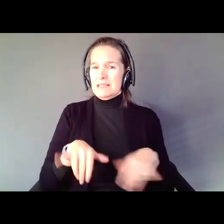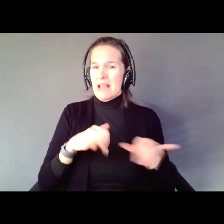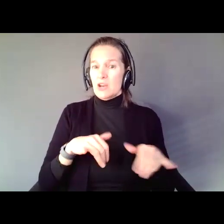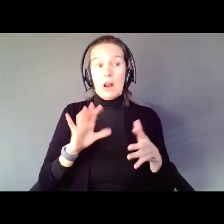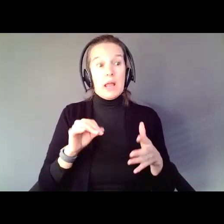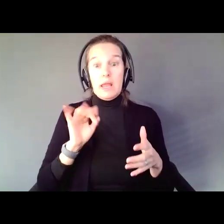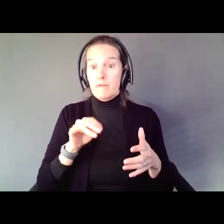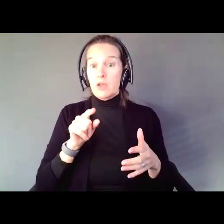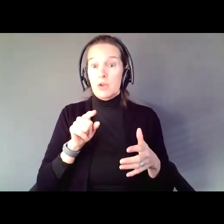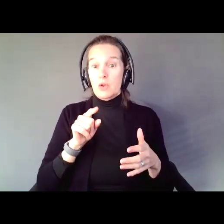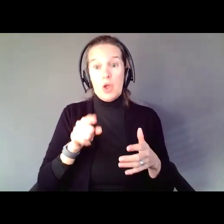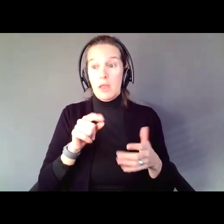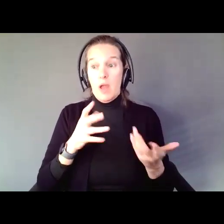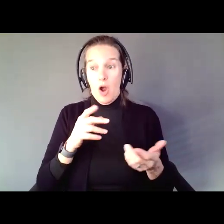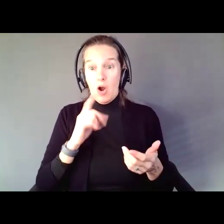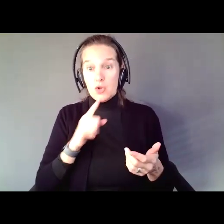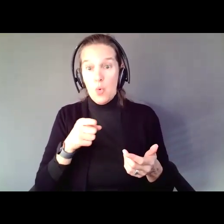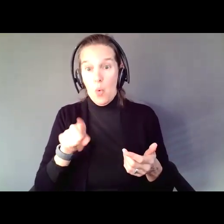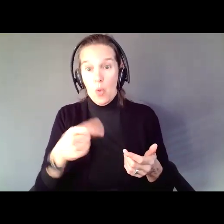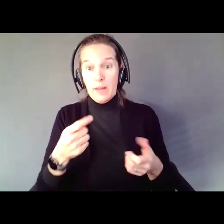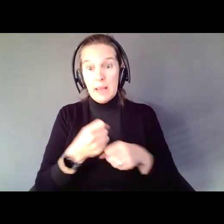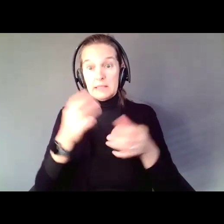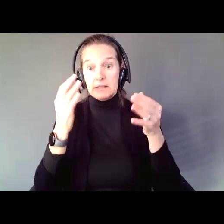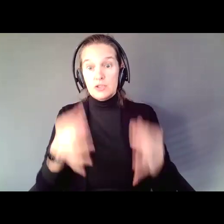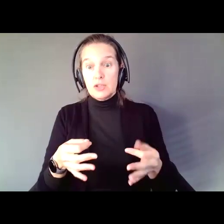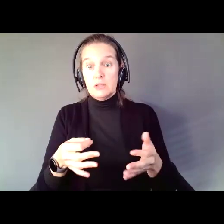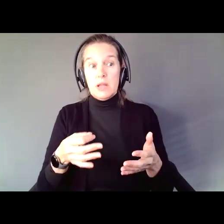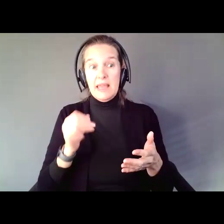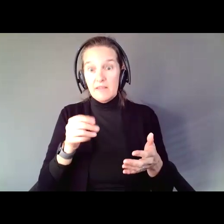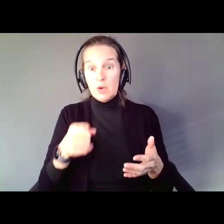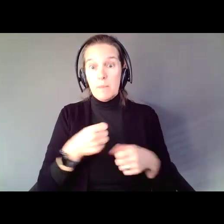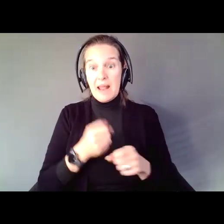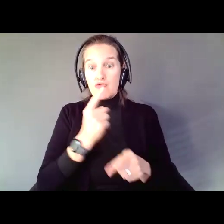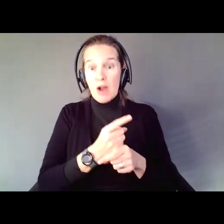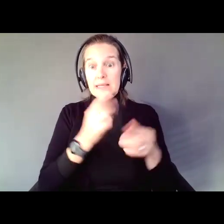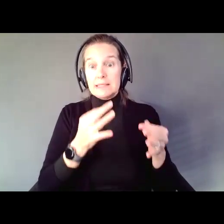if you only make good decisions and you only have the best possible friends then, my God, I can never play poker with my